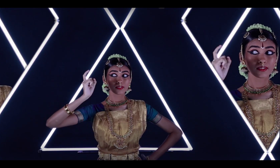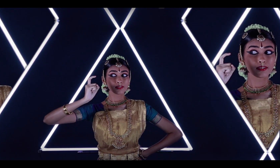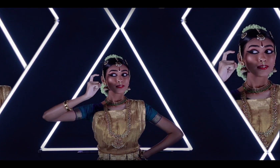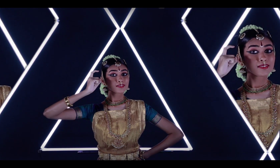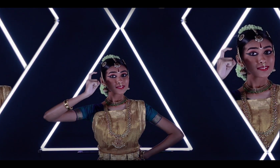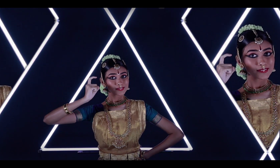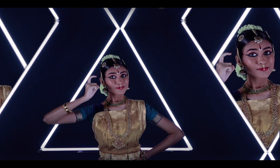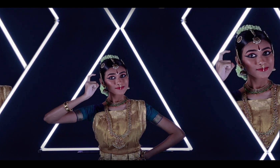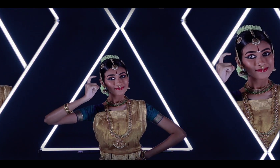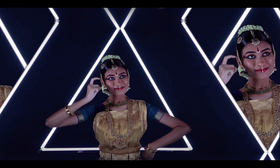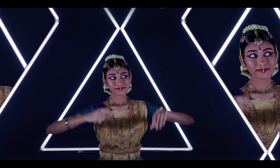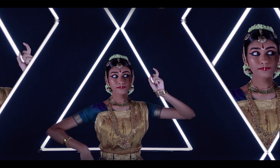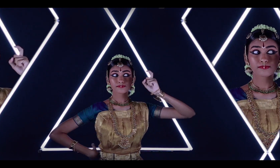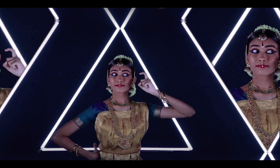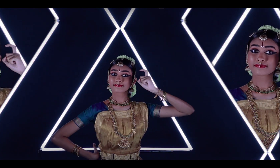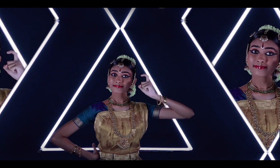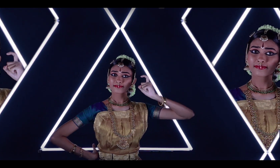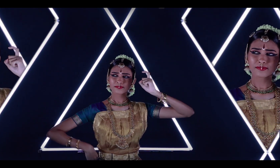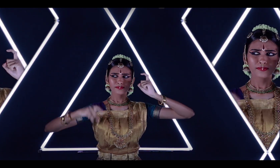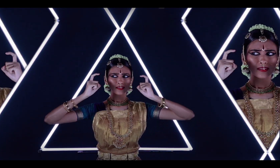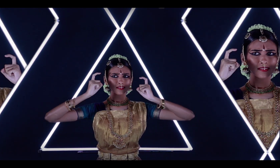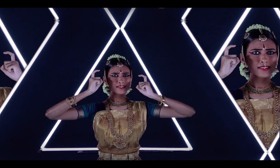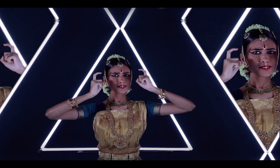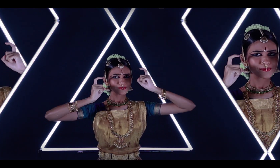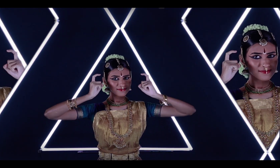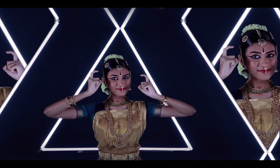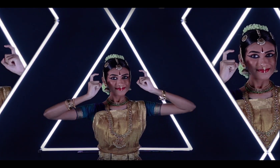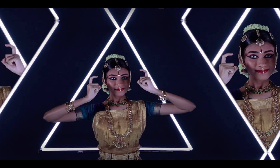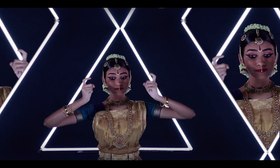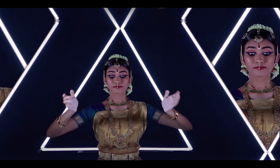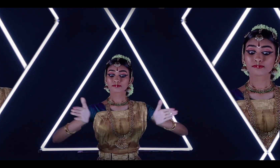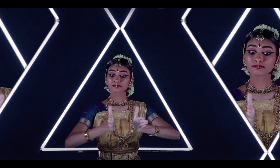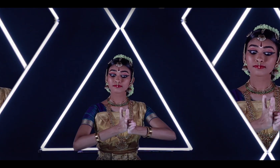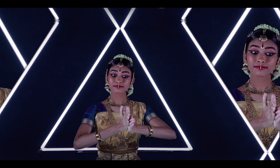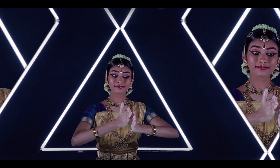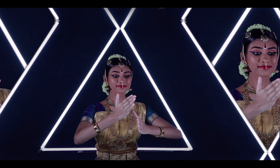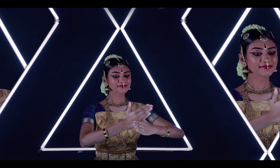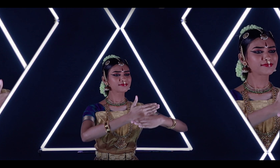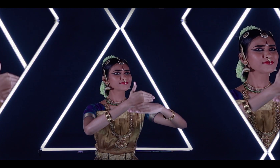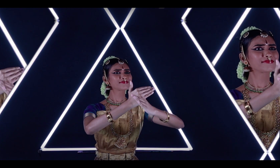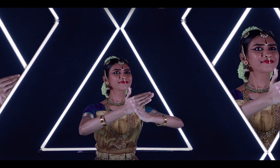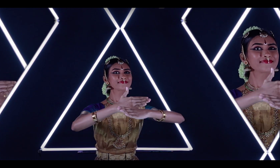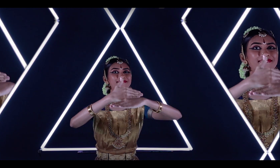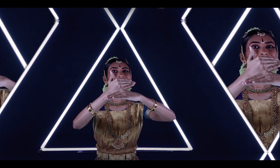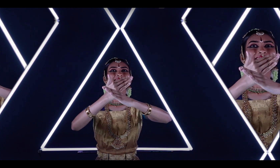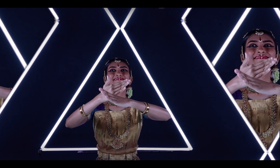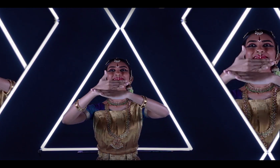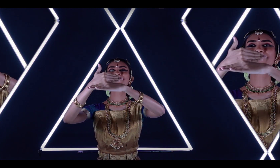For our thoughts to sync in harmony